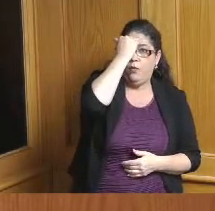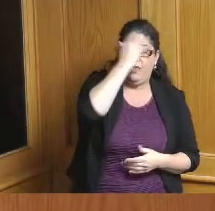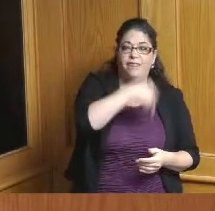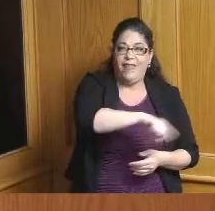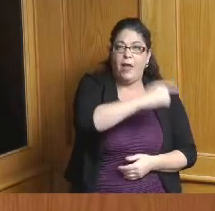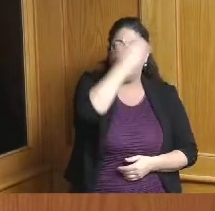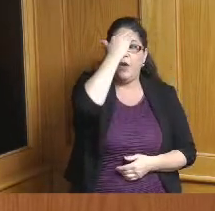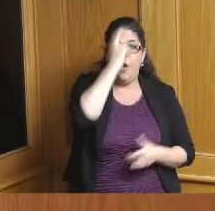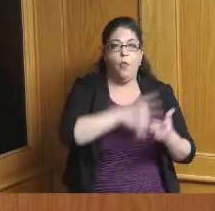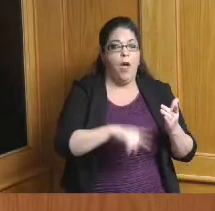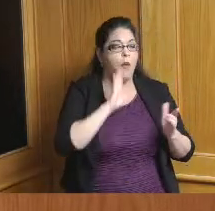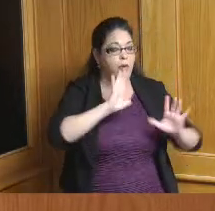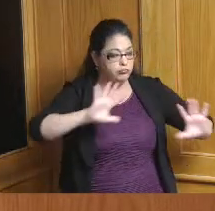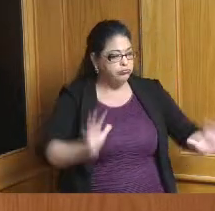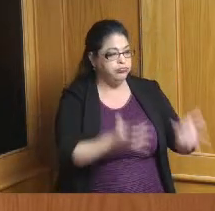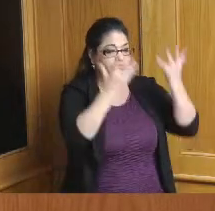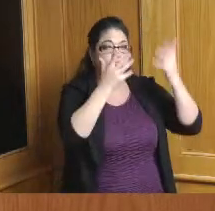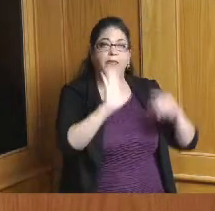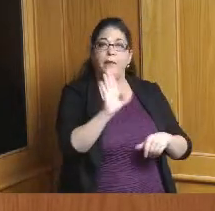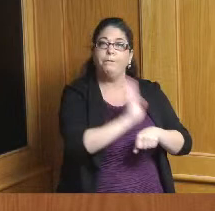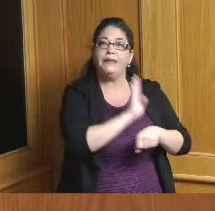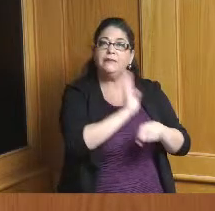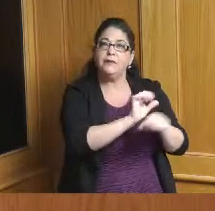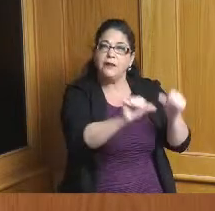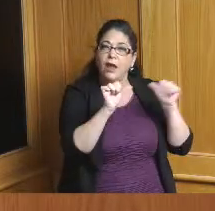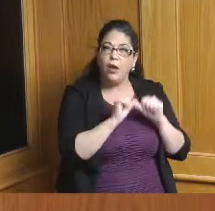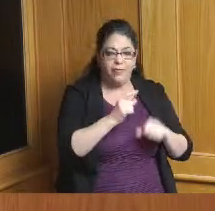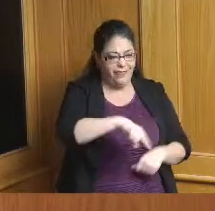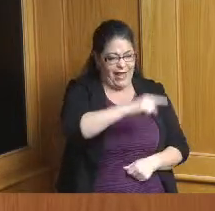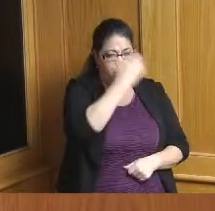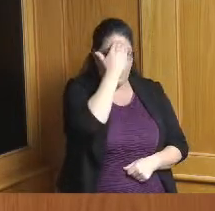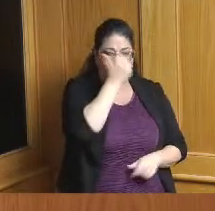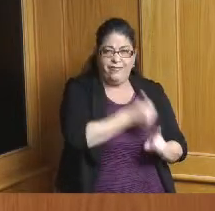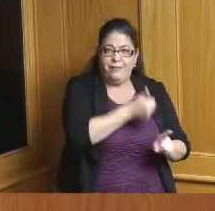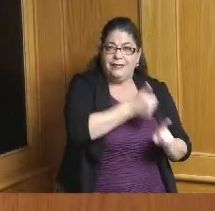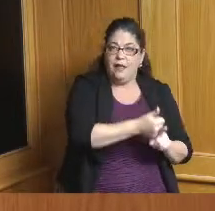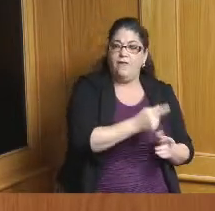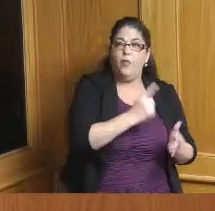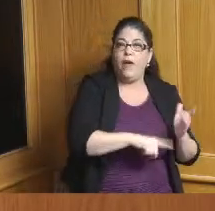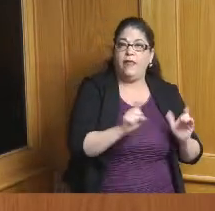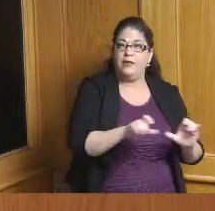catalyze the business district or you know they know where they need to invest but they just don't